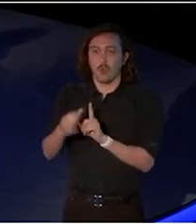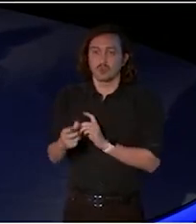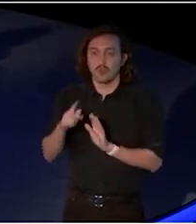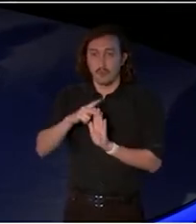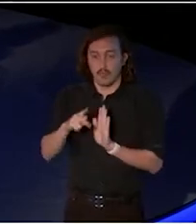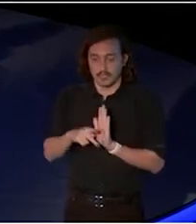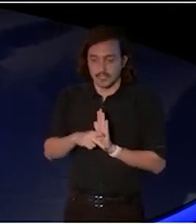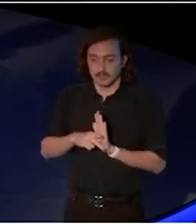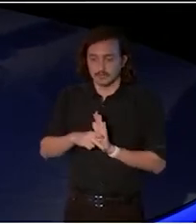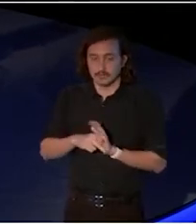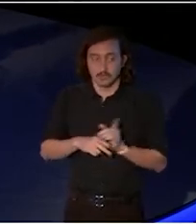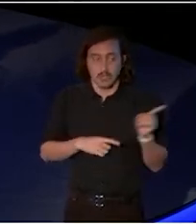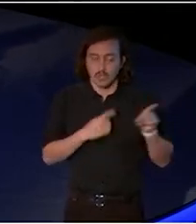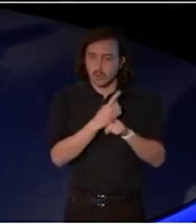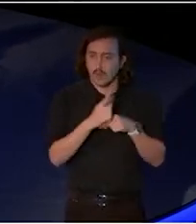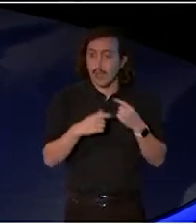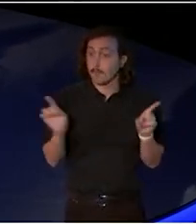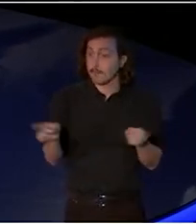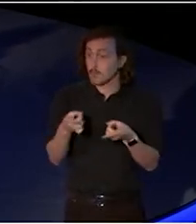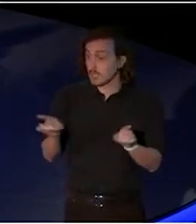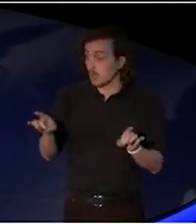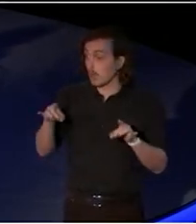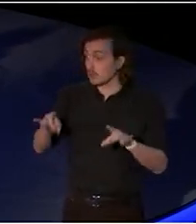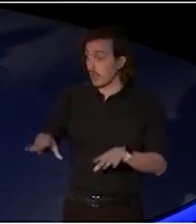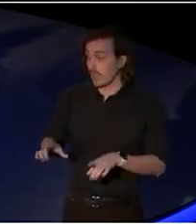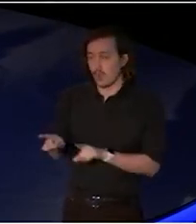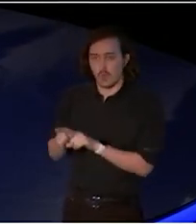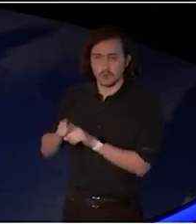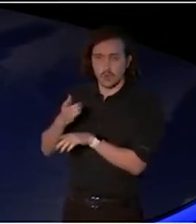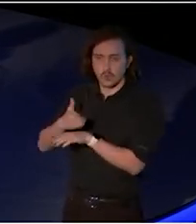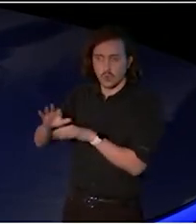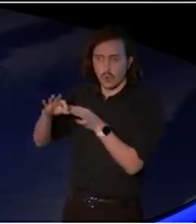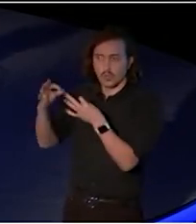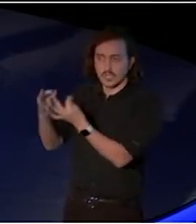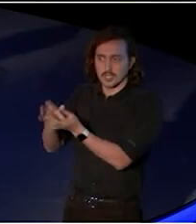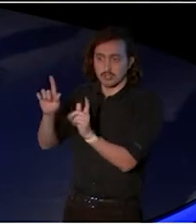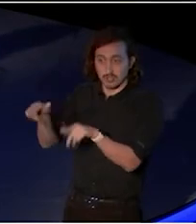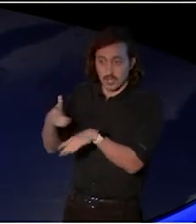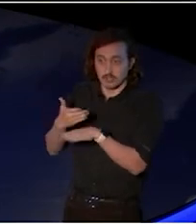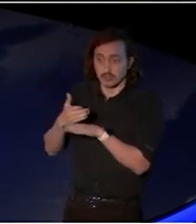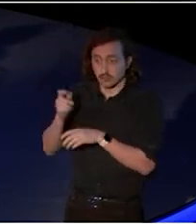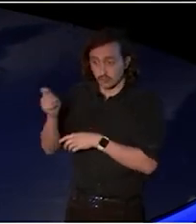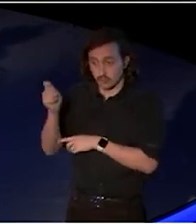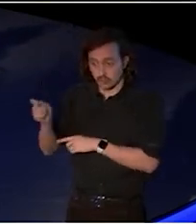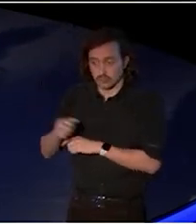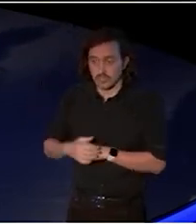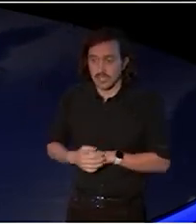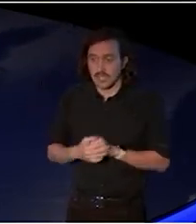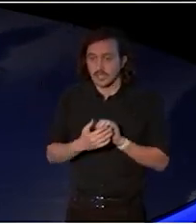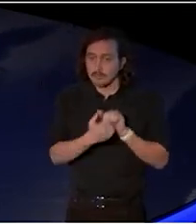a brilliant new organisation which is starting soon. Creative Partnerships, the Philanthropy Unit,